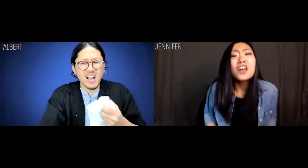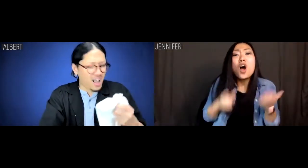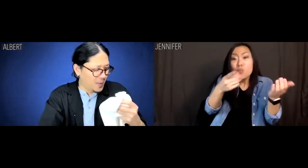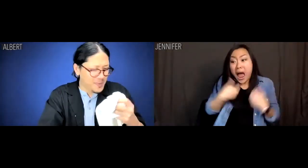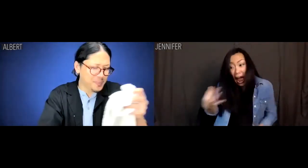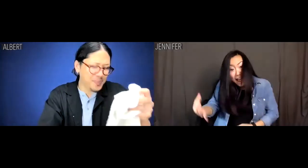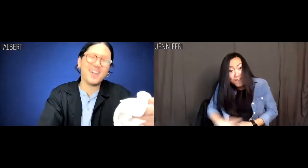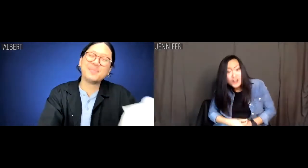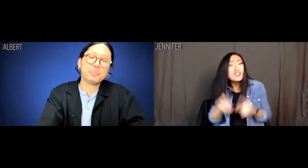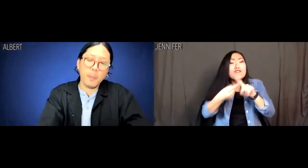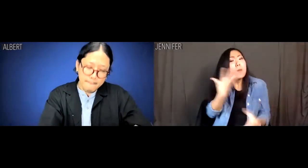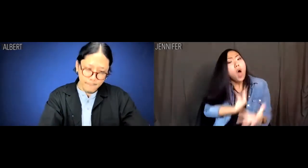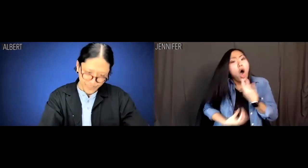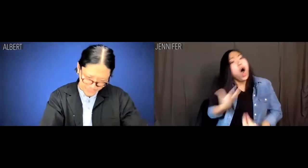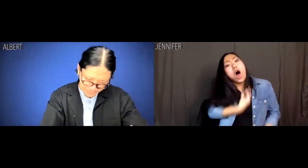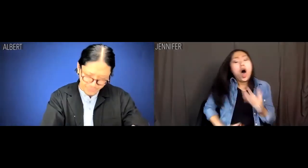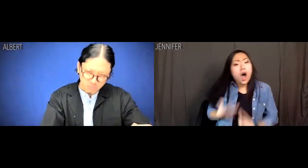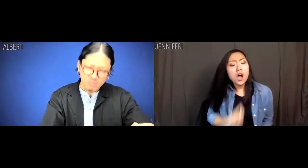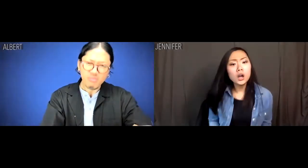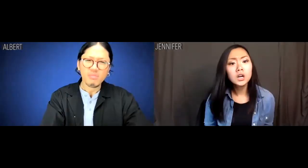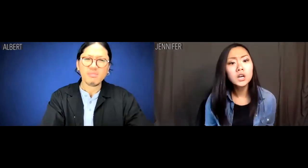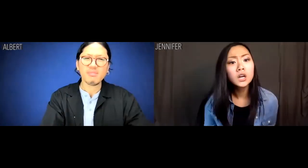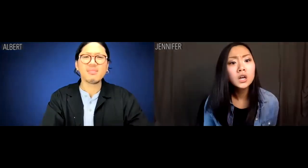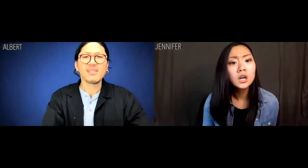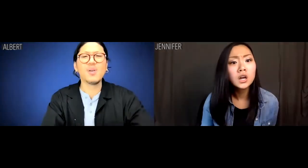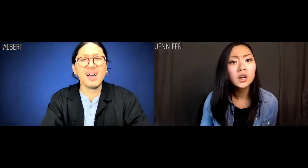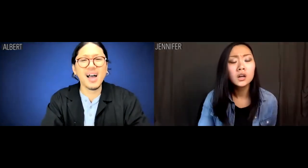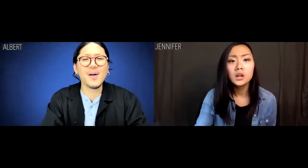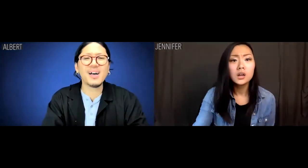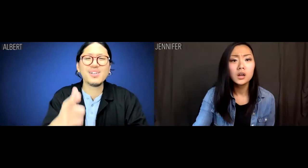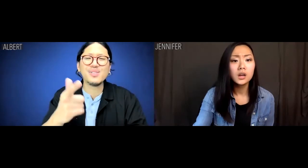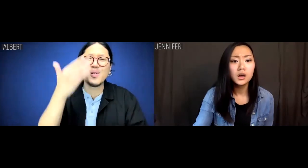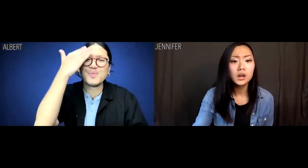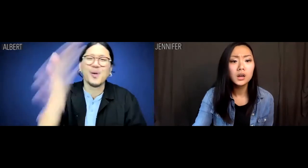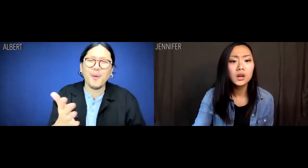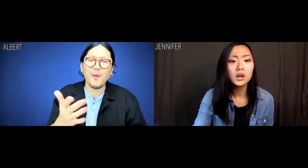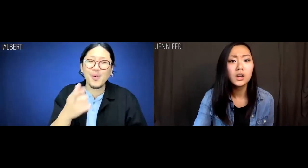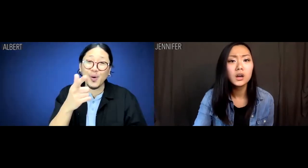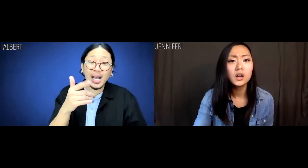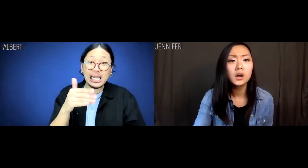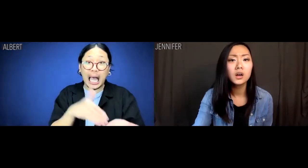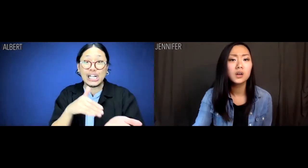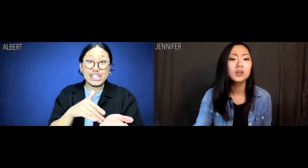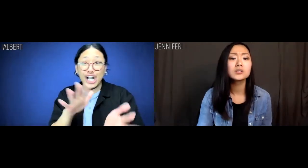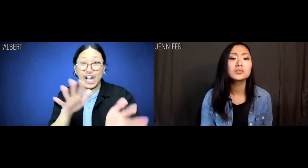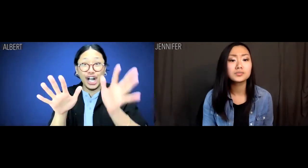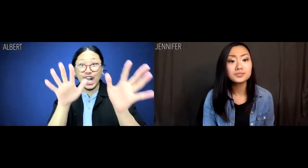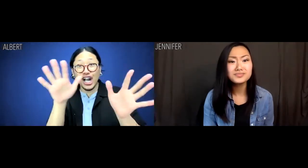You have an ulcer from holding things in! Albert: You don't know. What are you, a doctor?